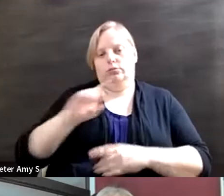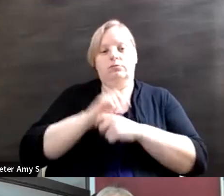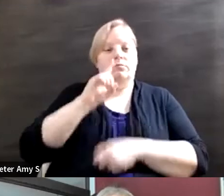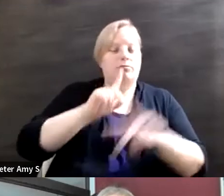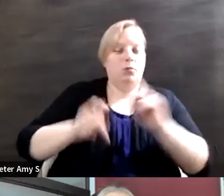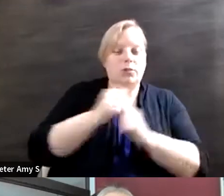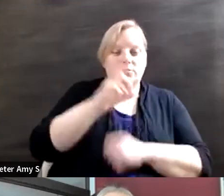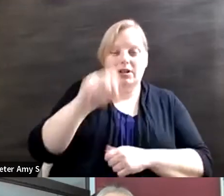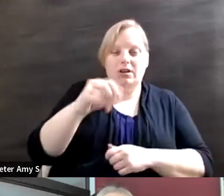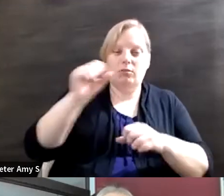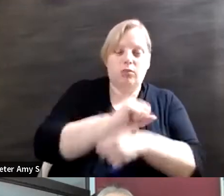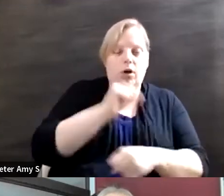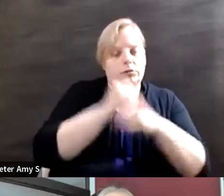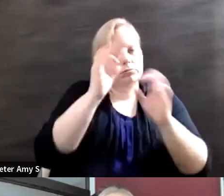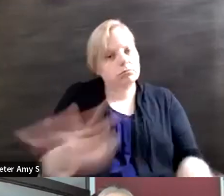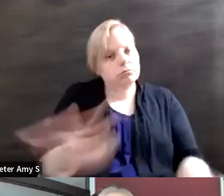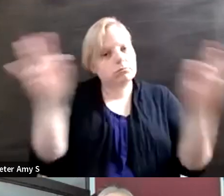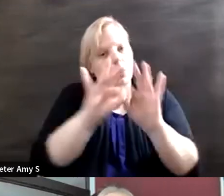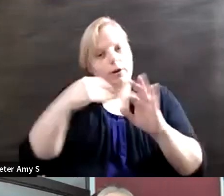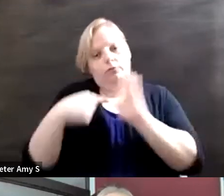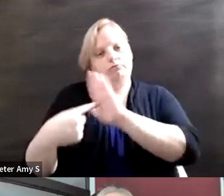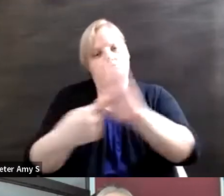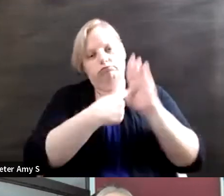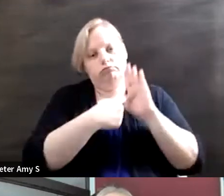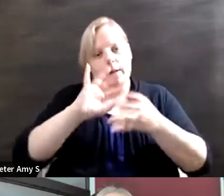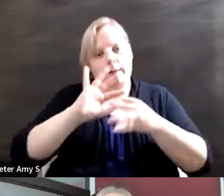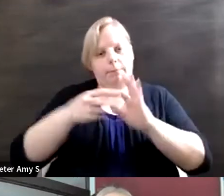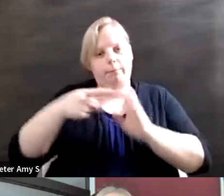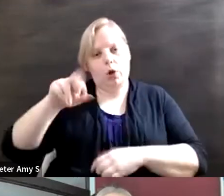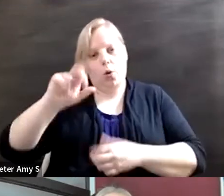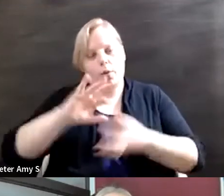paralympics is so critical. So thank you for your work on that really. We have one last audience